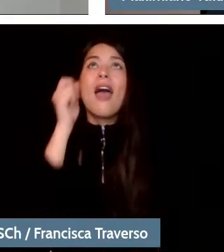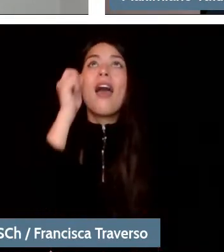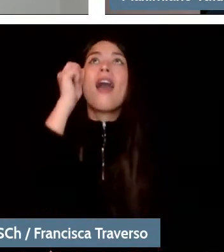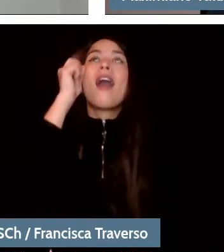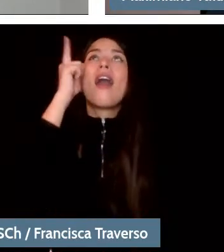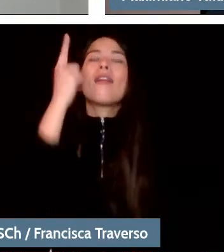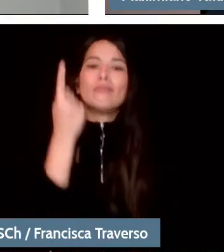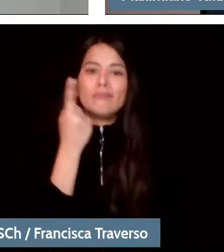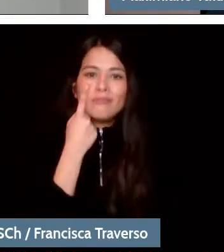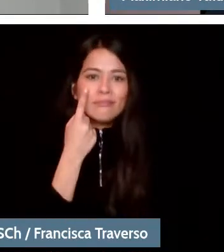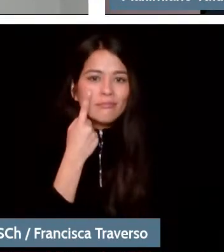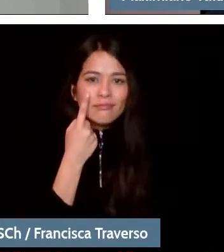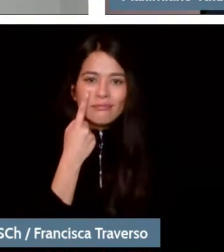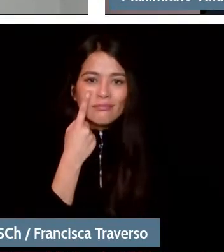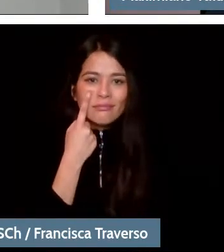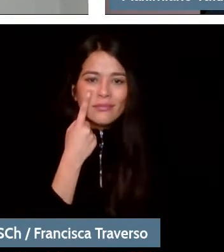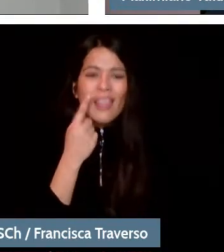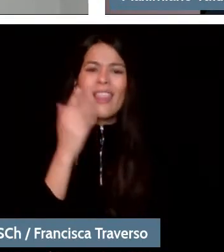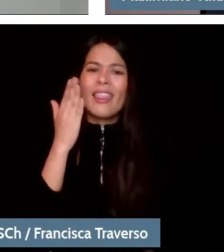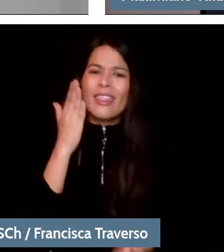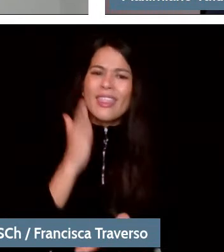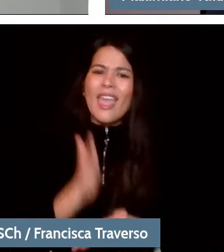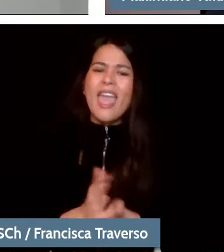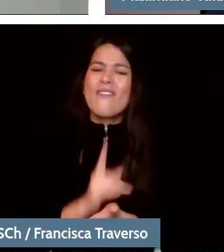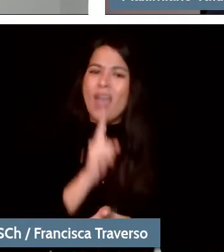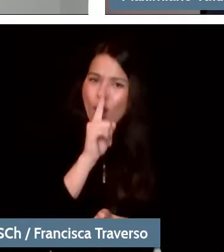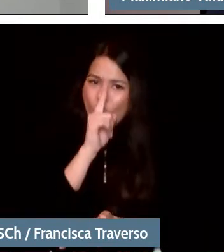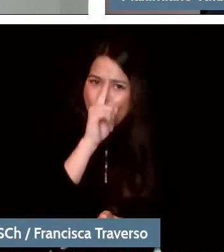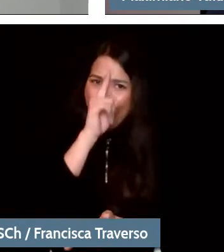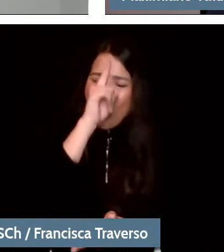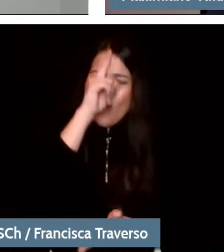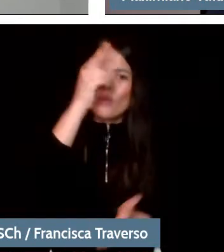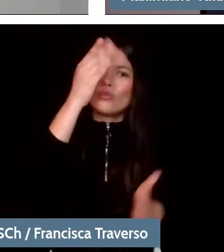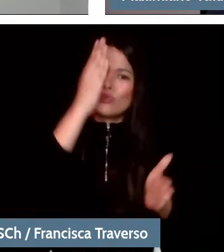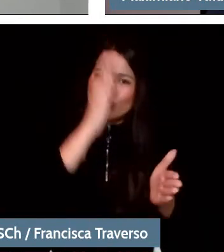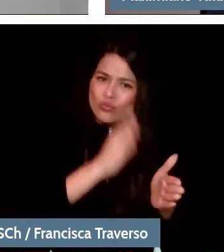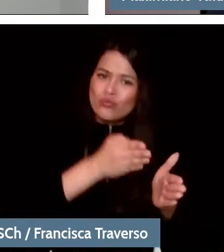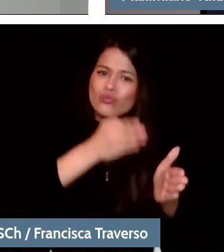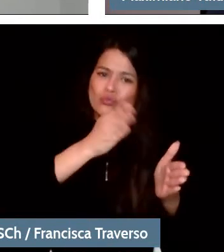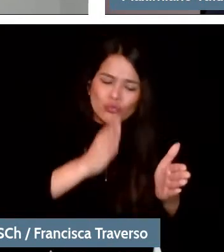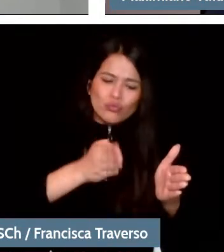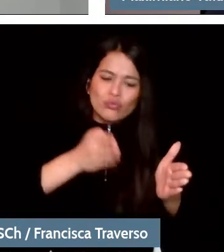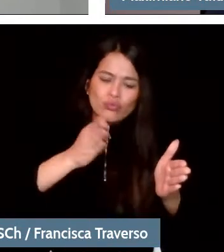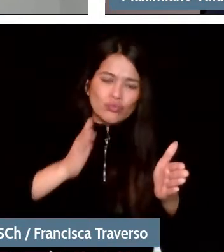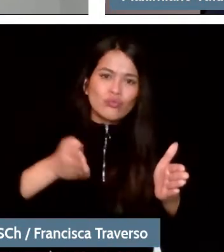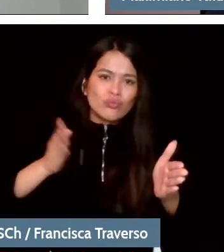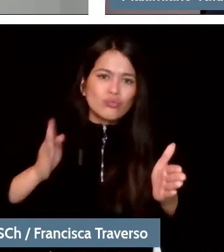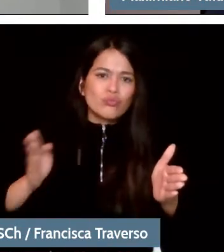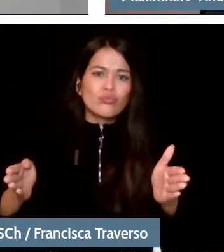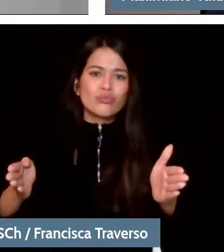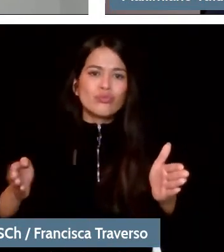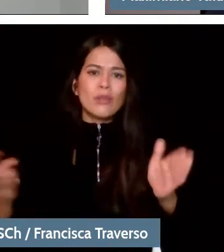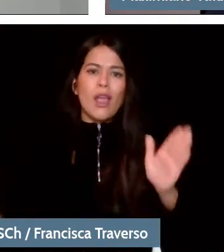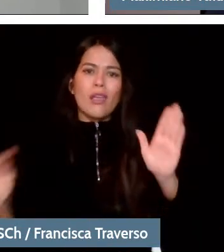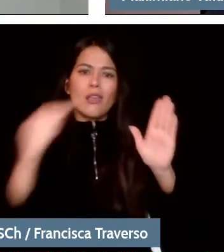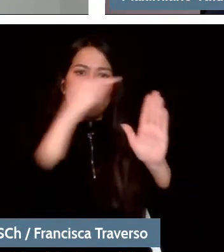Certain habituation to being present in that type of repertoire. The second thing: